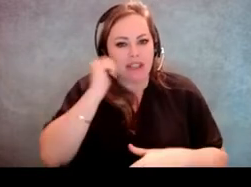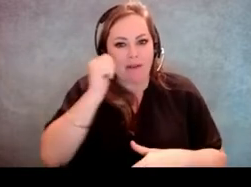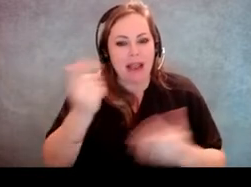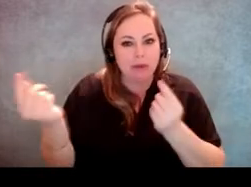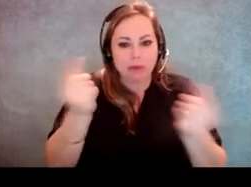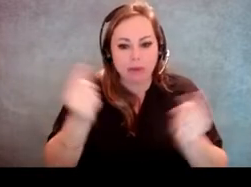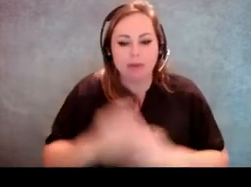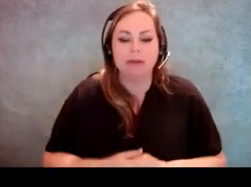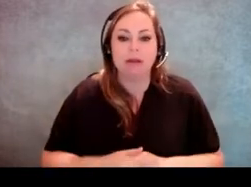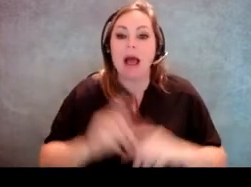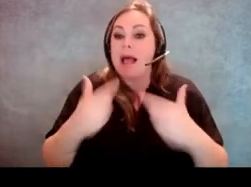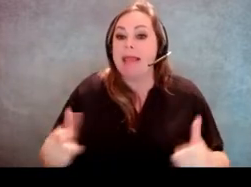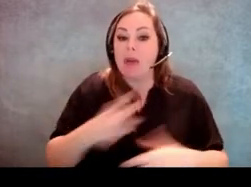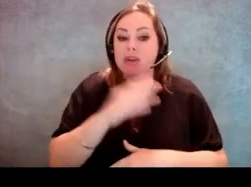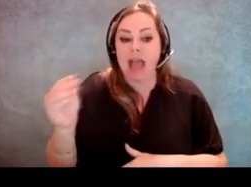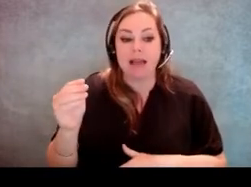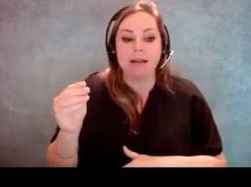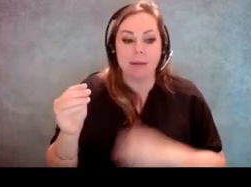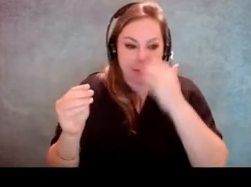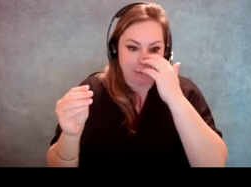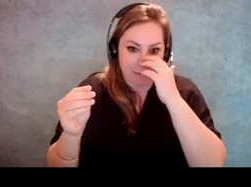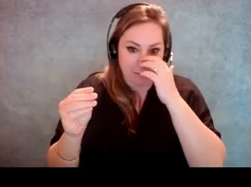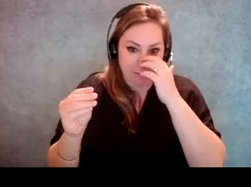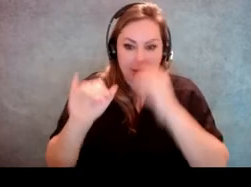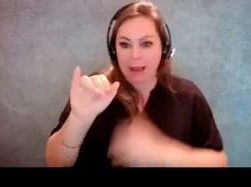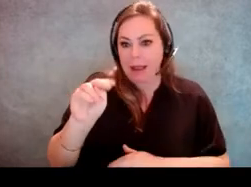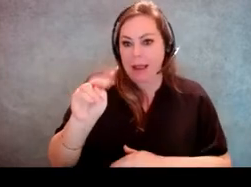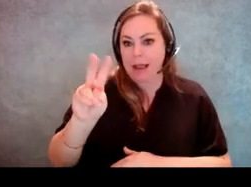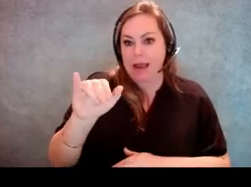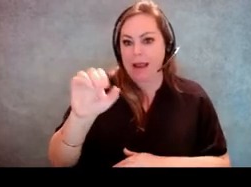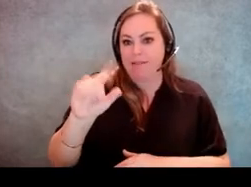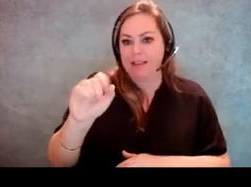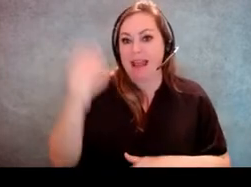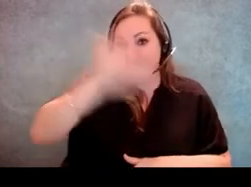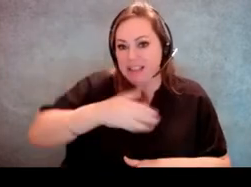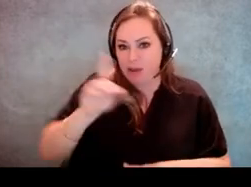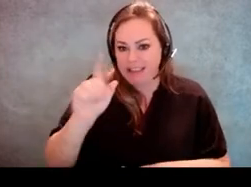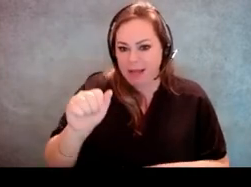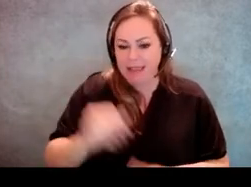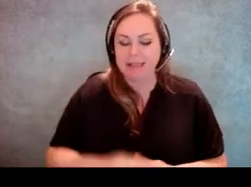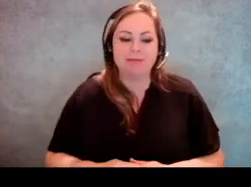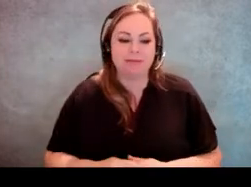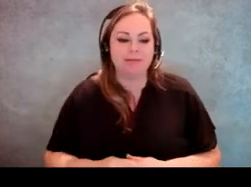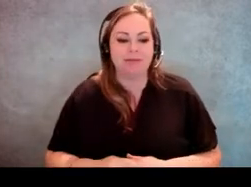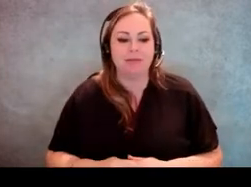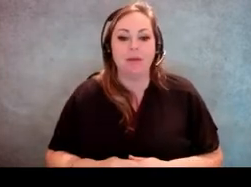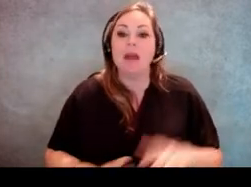Language and invisible disability. This came up as a question.